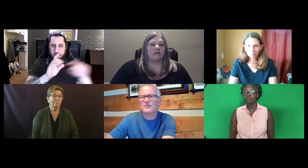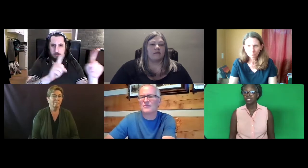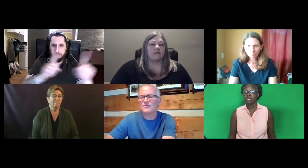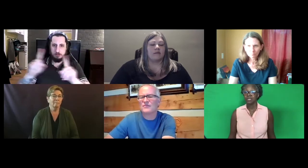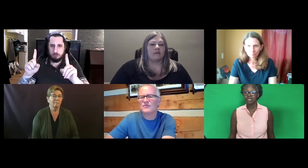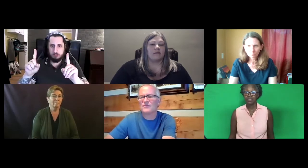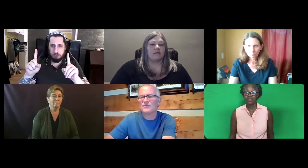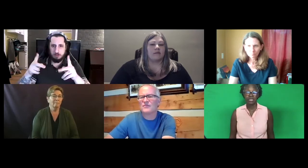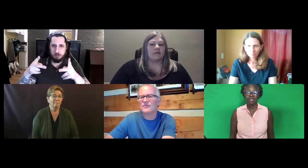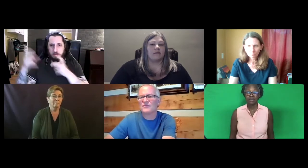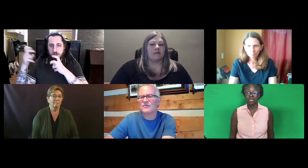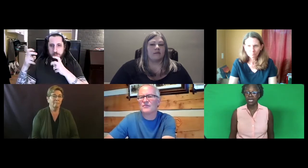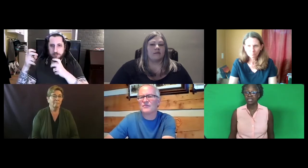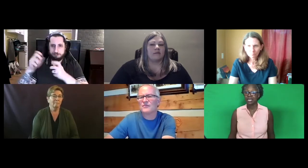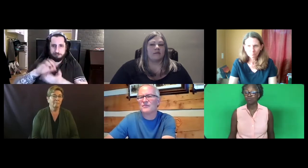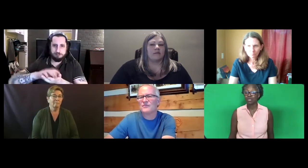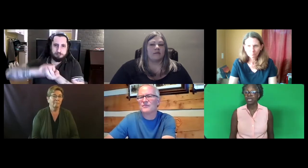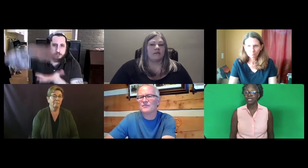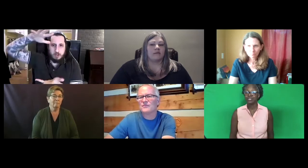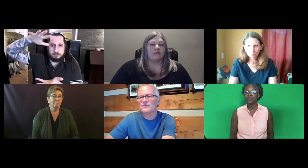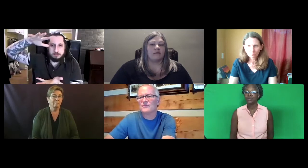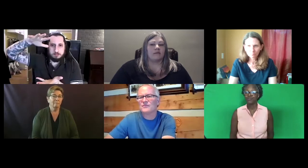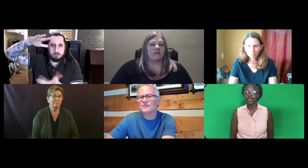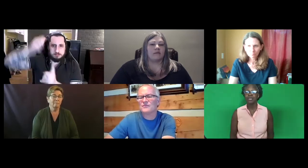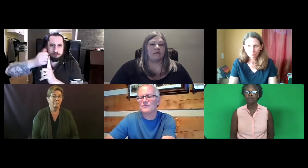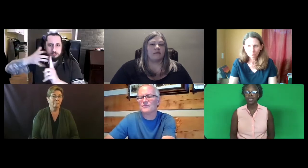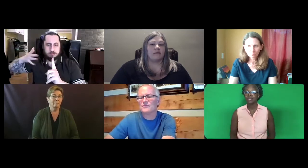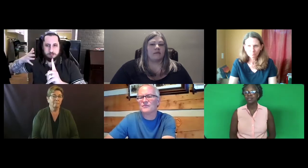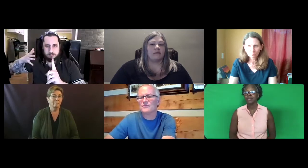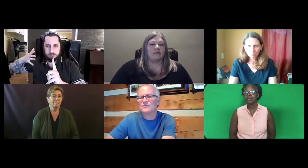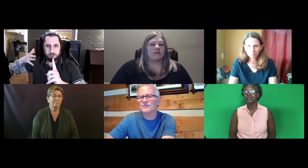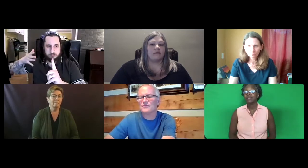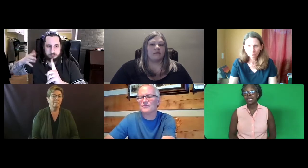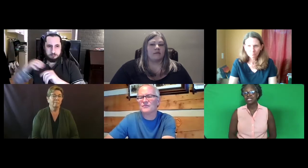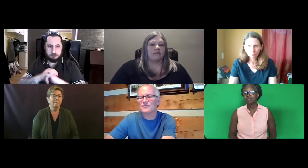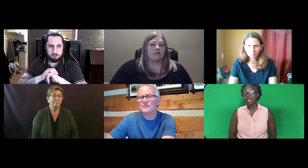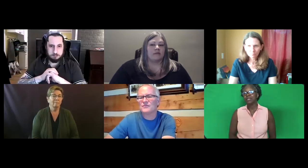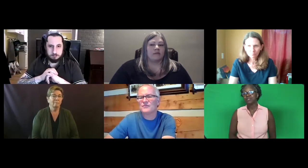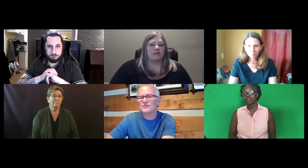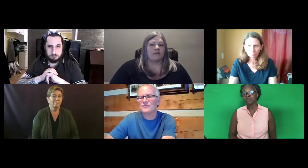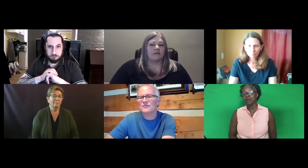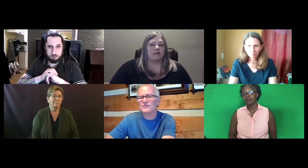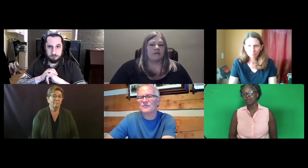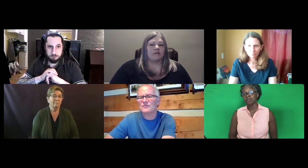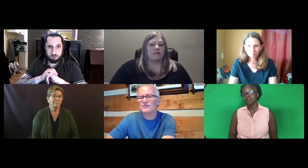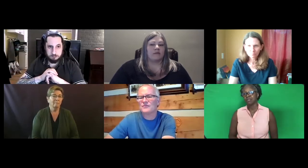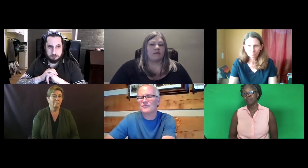Seleskovitch. Can they bring that into their frame? Can they expand on the topic?